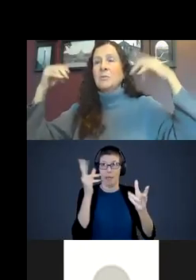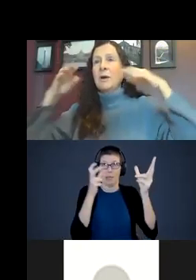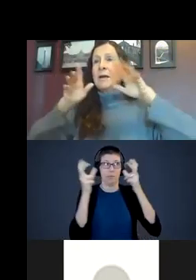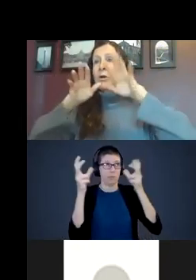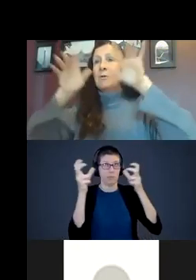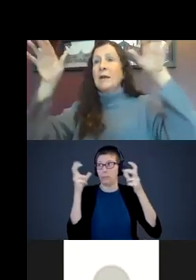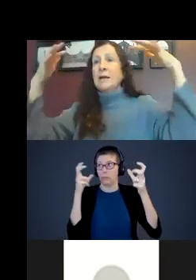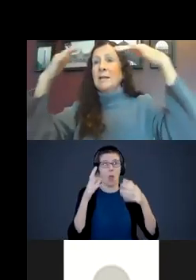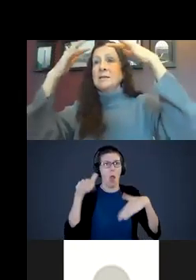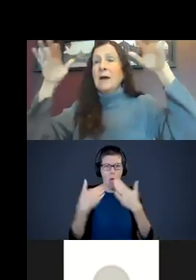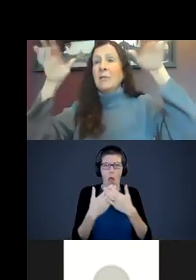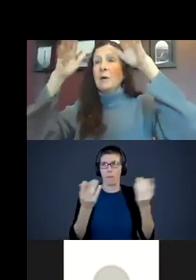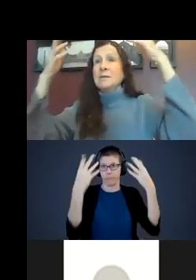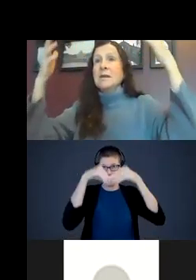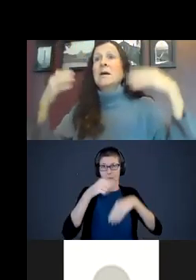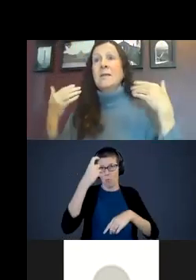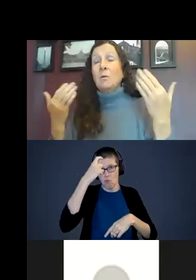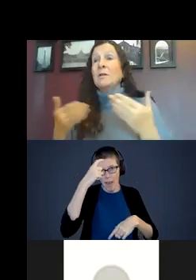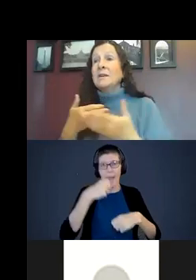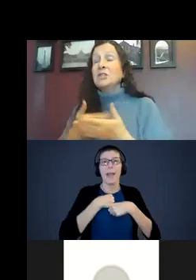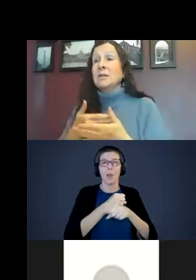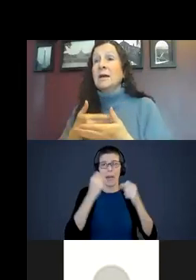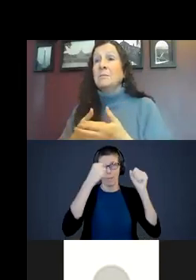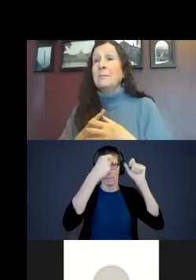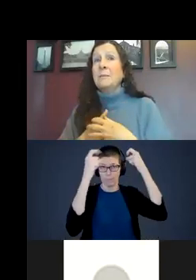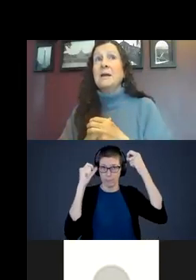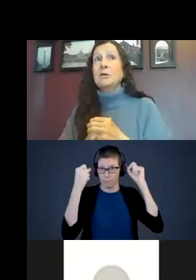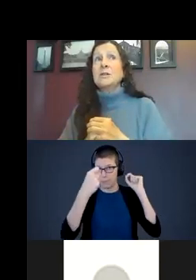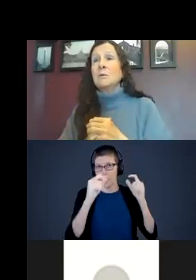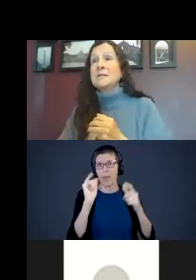brain in creating these pathways that will eventually help that baby understand what